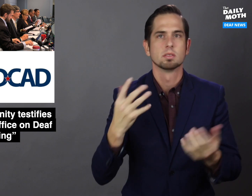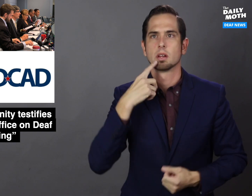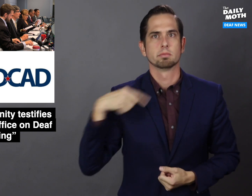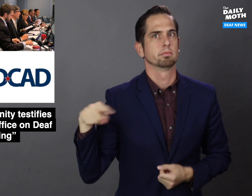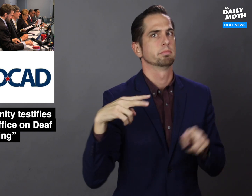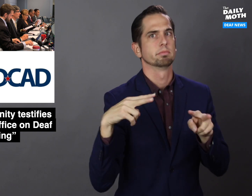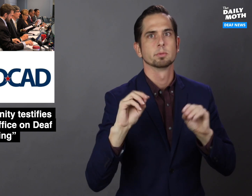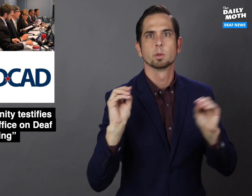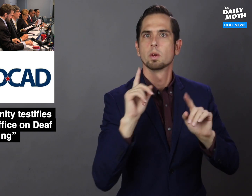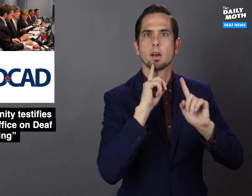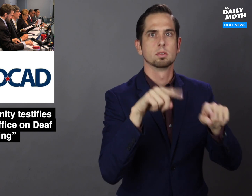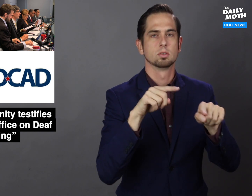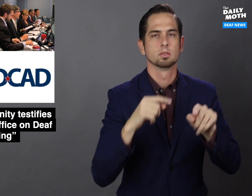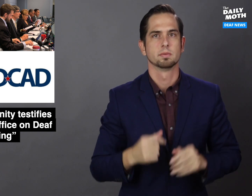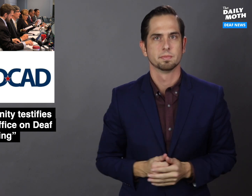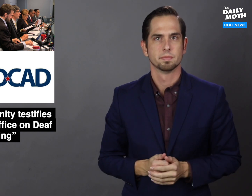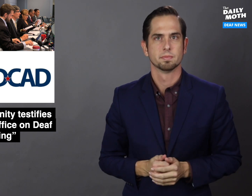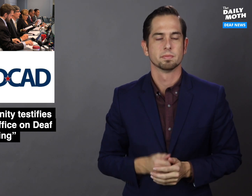They didn't answer.